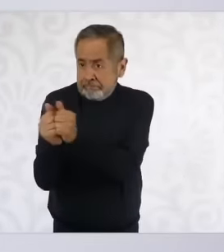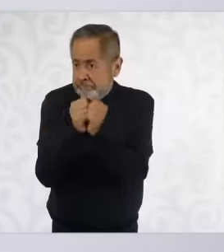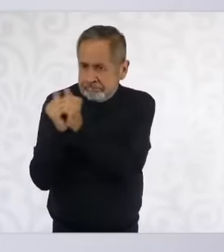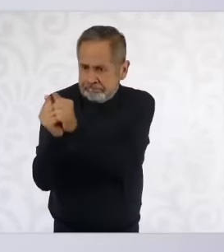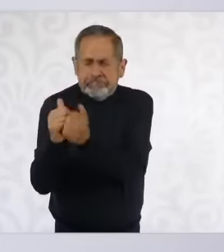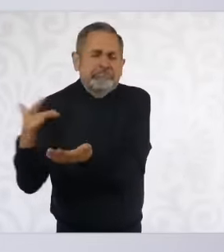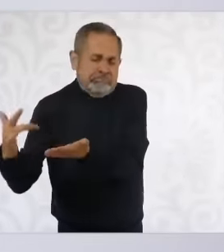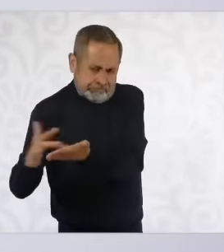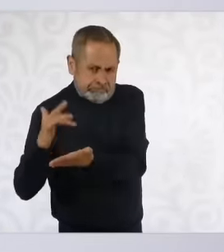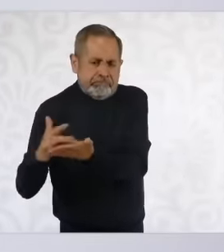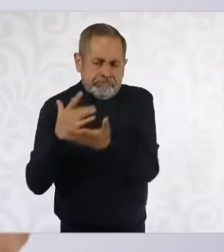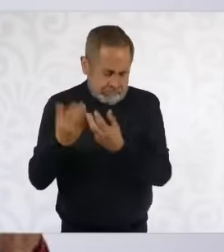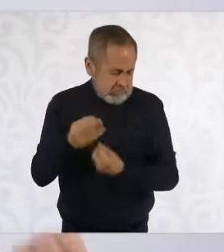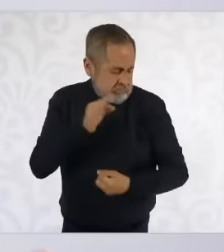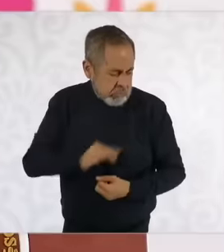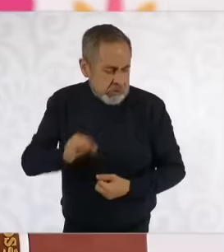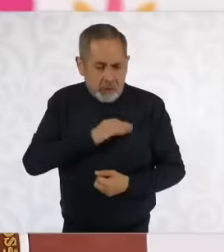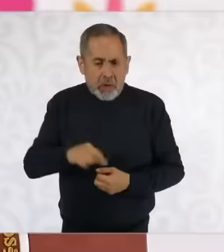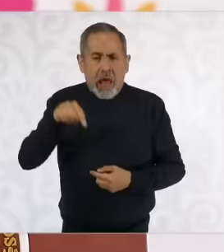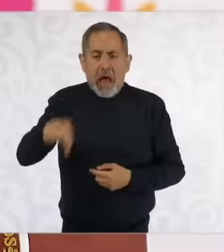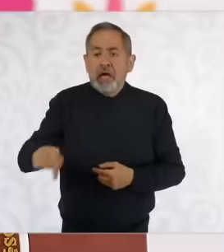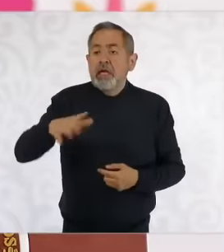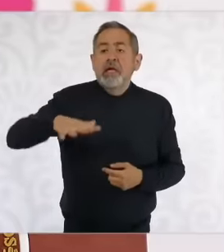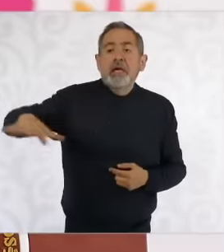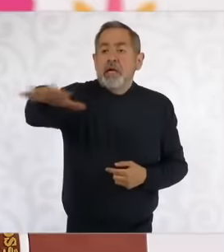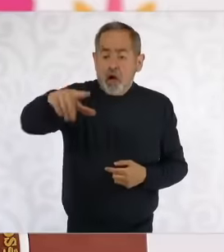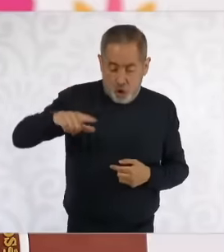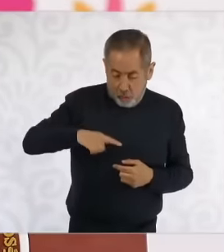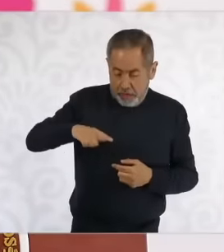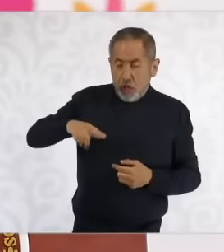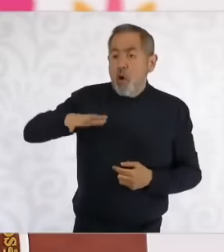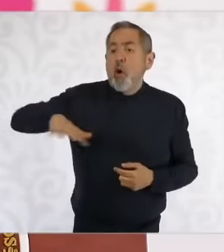support us because here there is no divorce between people and government as it was in the